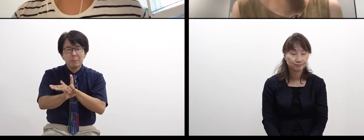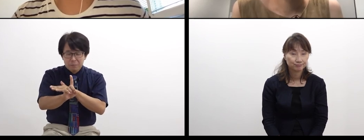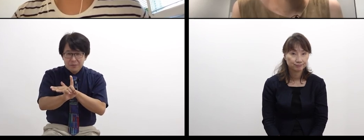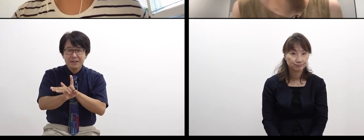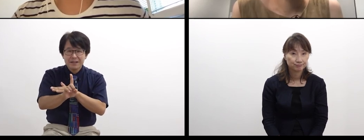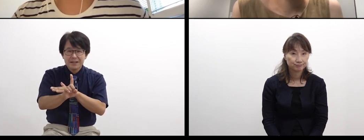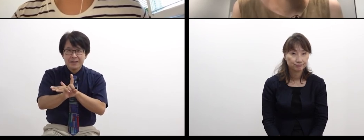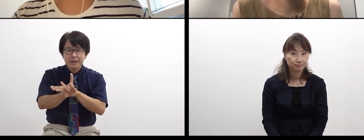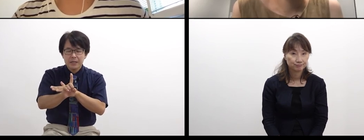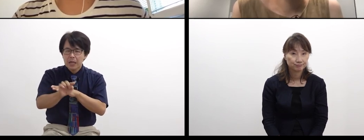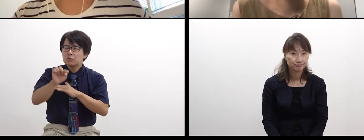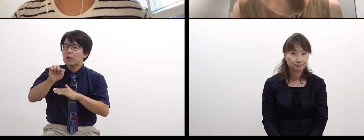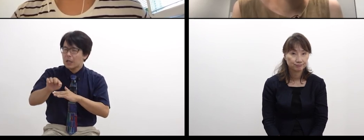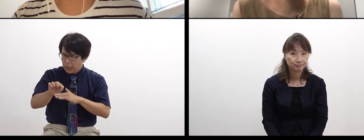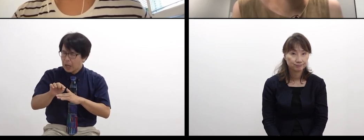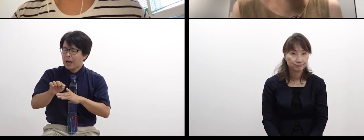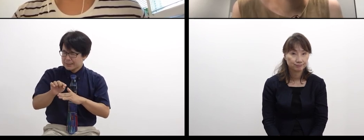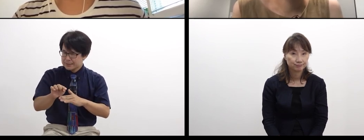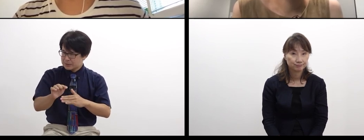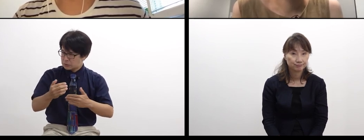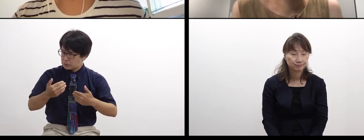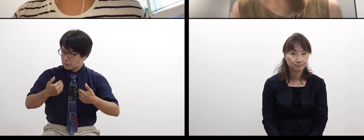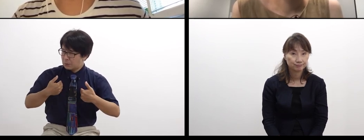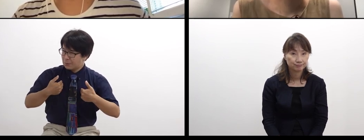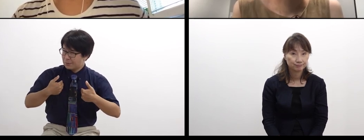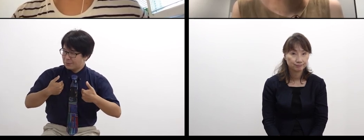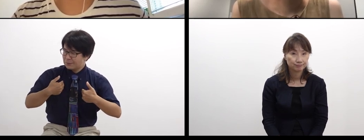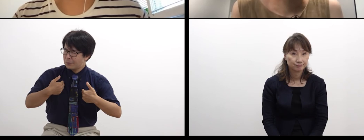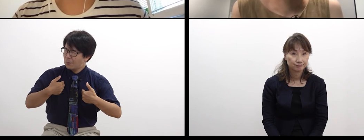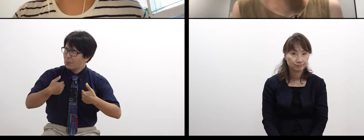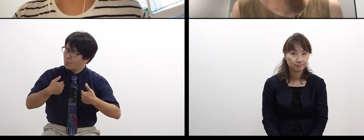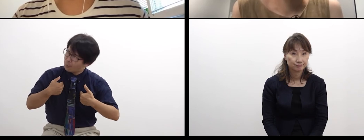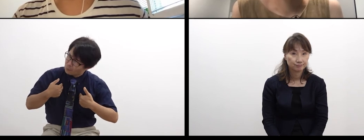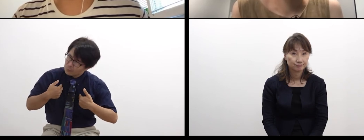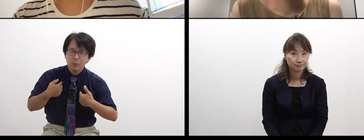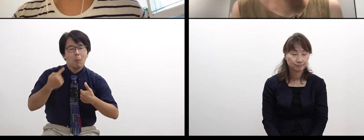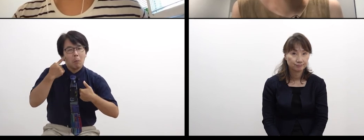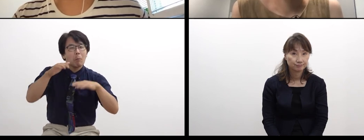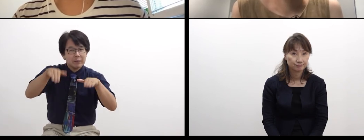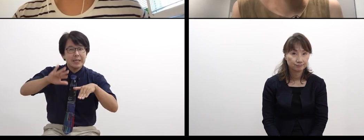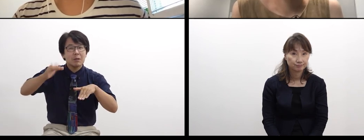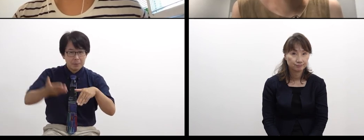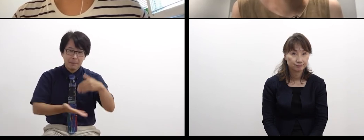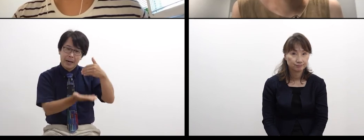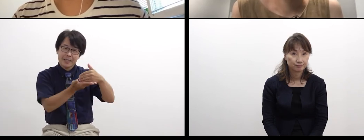and what kind of meaning and necessity there is in it. It’s good to know your story.